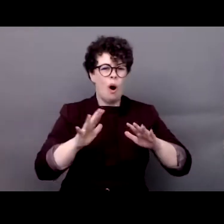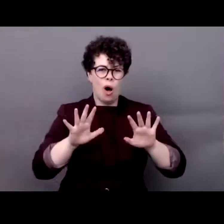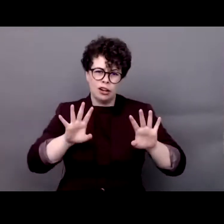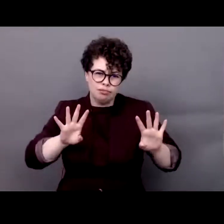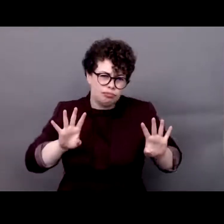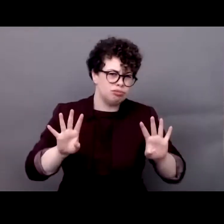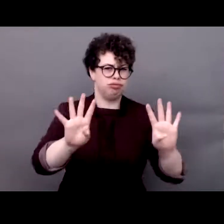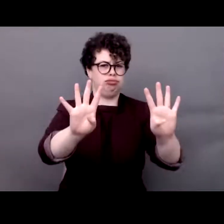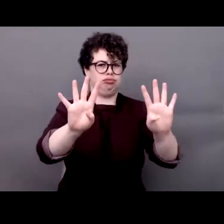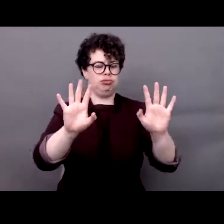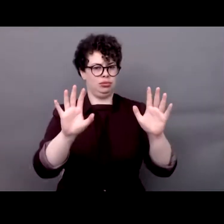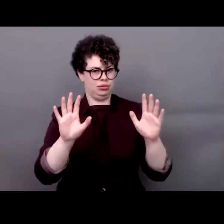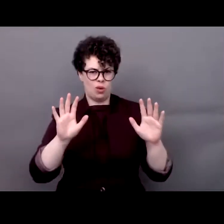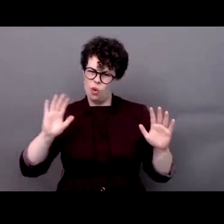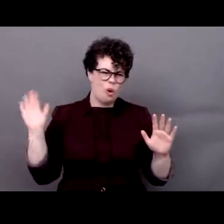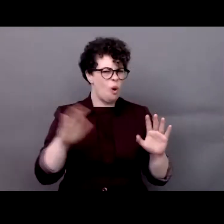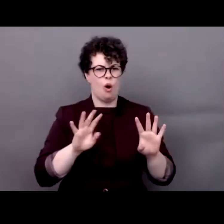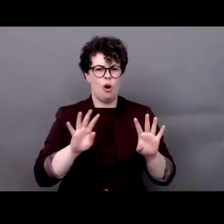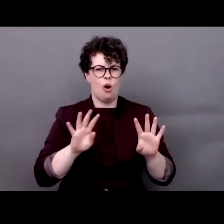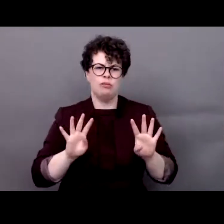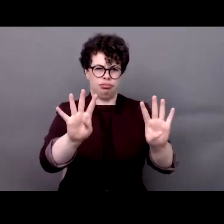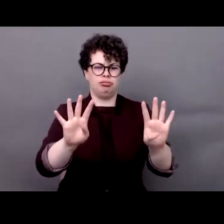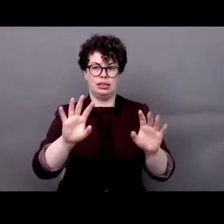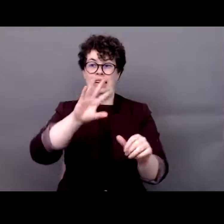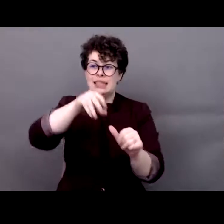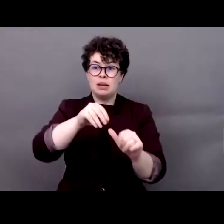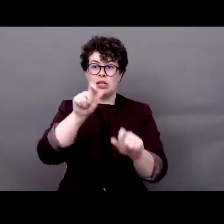behind, especially persons with disabilities,